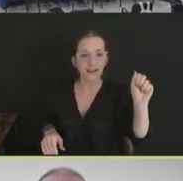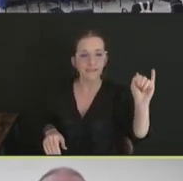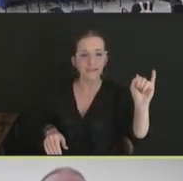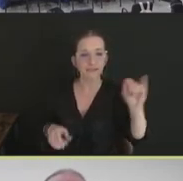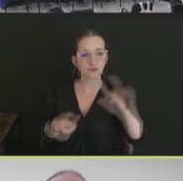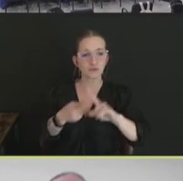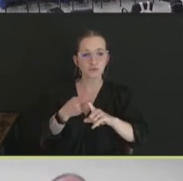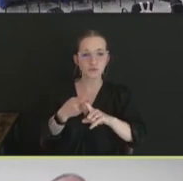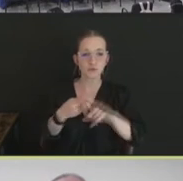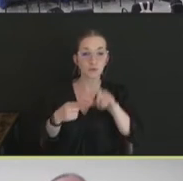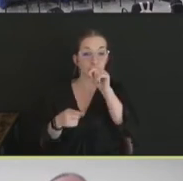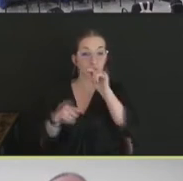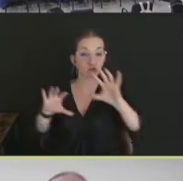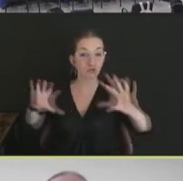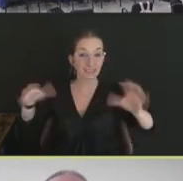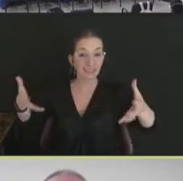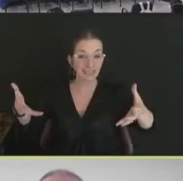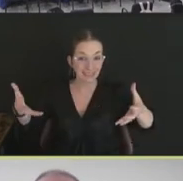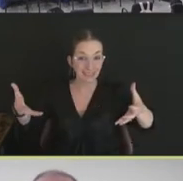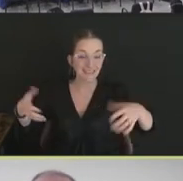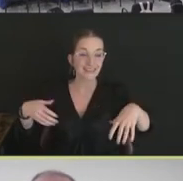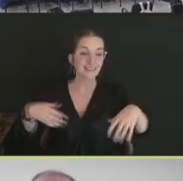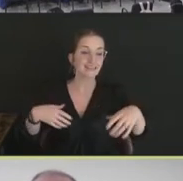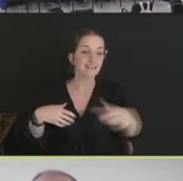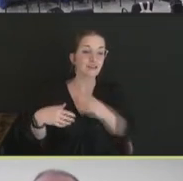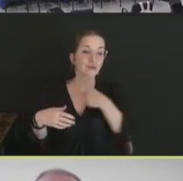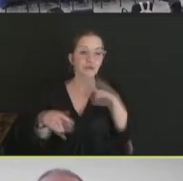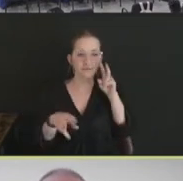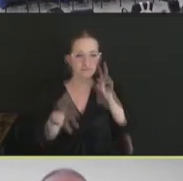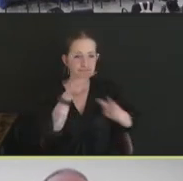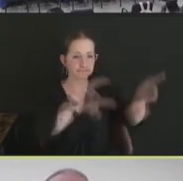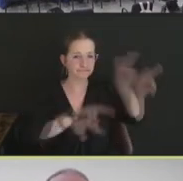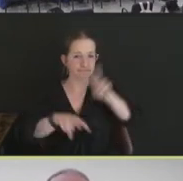flocks. We do quite a bit of surveillance out there to see what's circulating in the wild